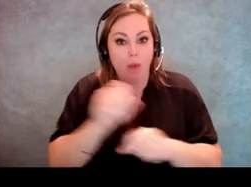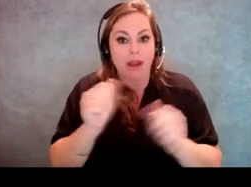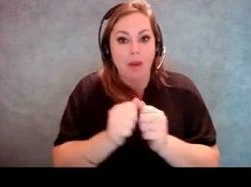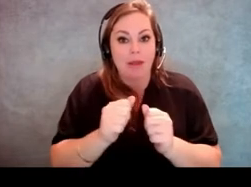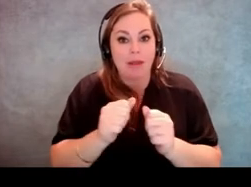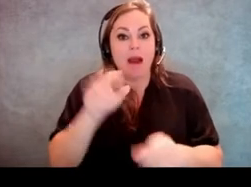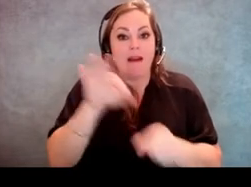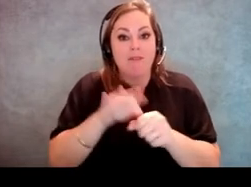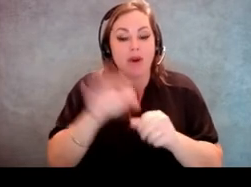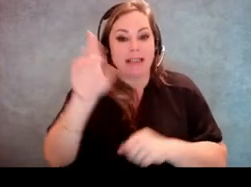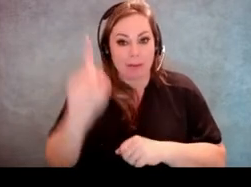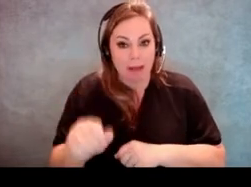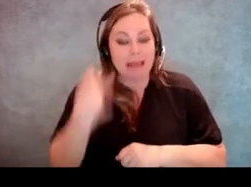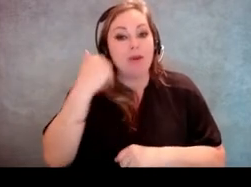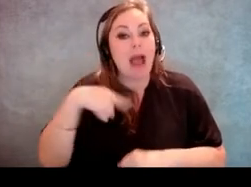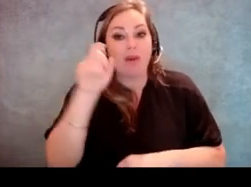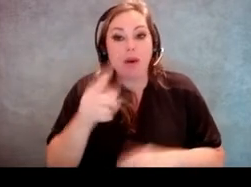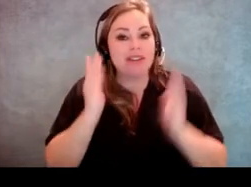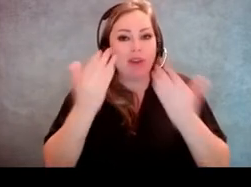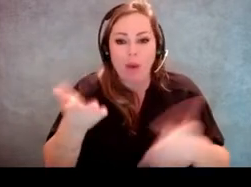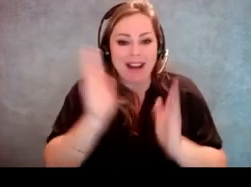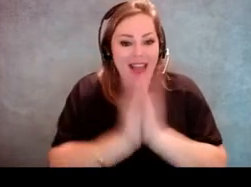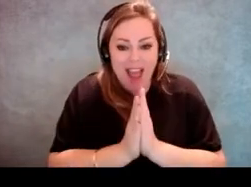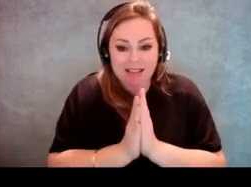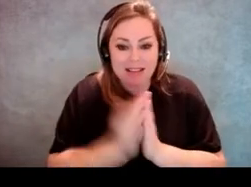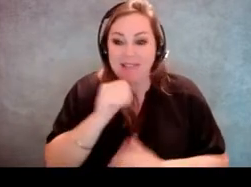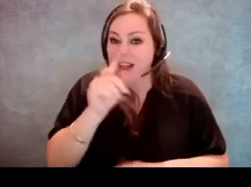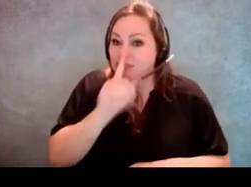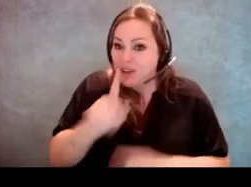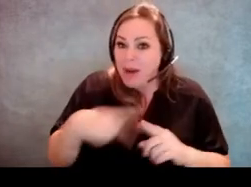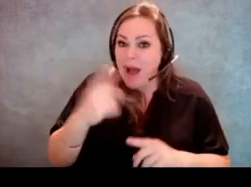is if you have a question, ask. If you're unsure about something, ask,